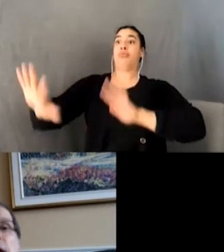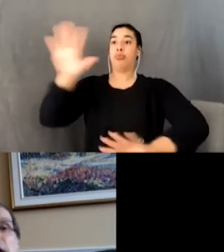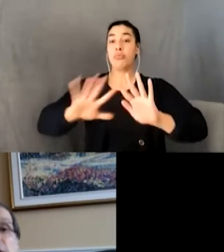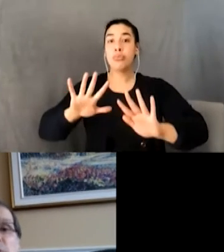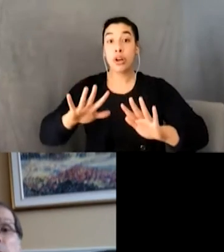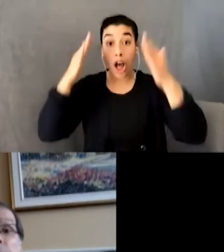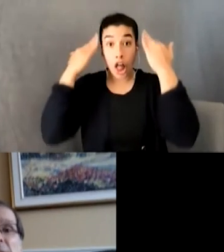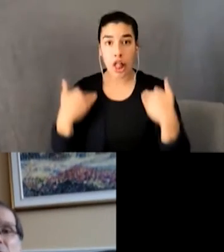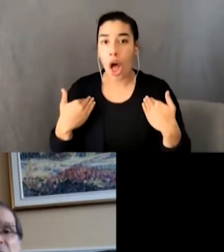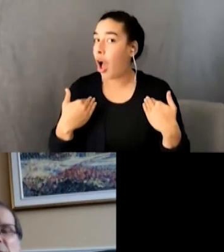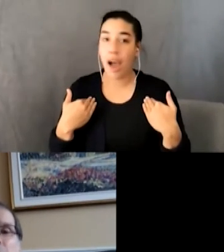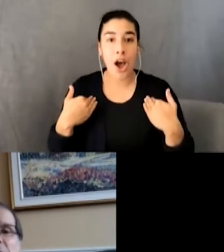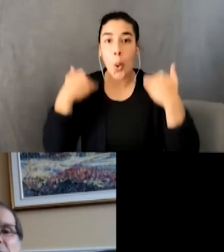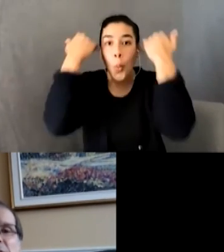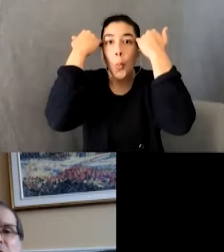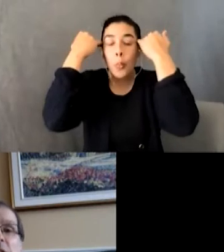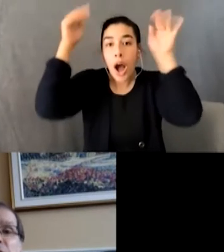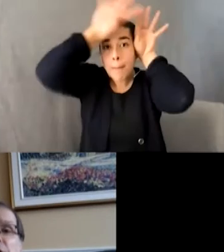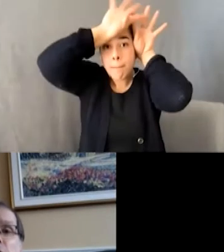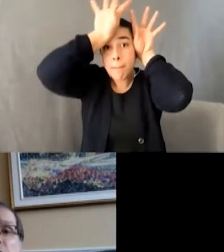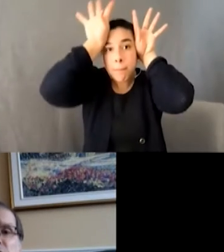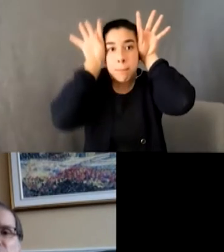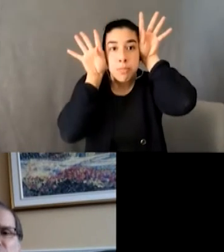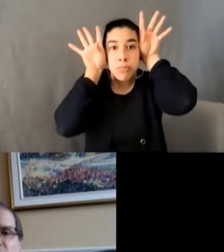If the bright pink hair didn’t get my attention, the guitarist’s shoes sure did.